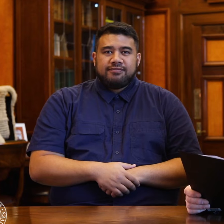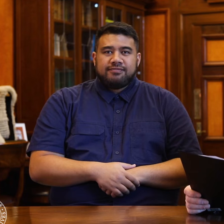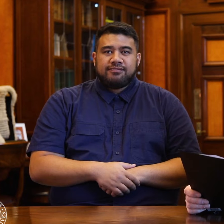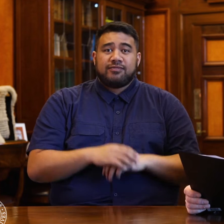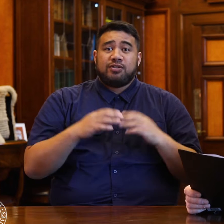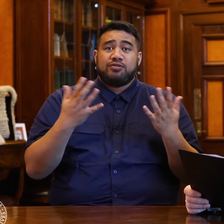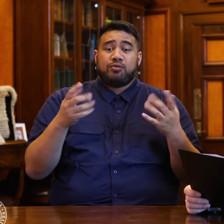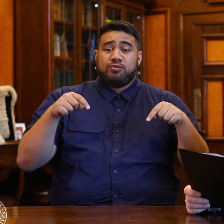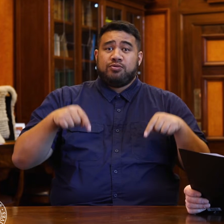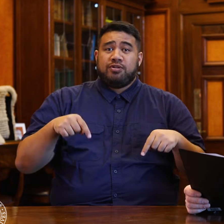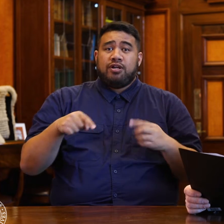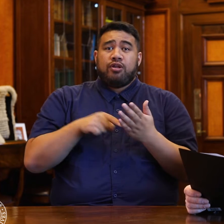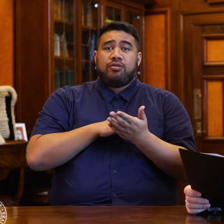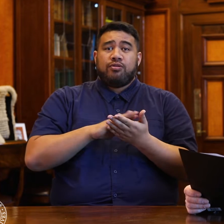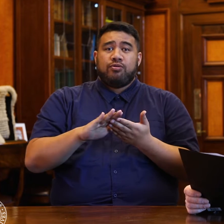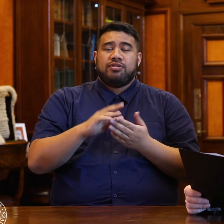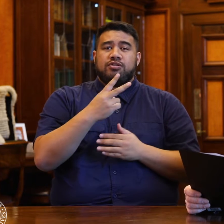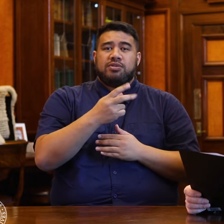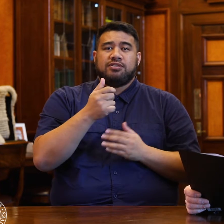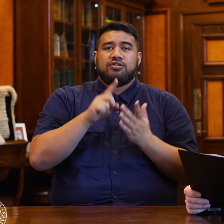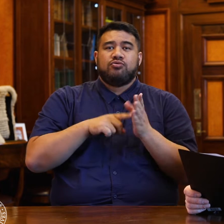Today's Thursday the 26th of July.